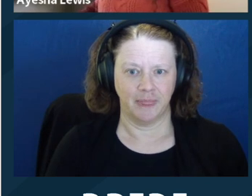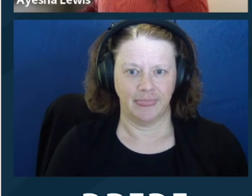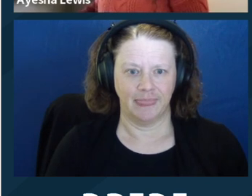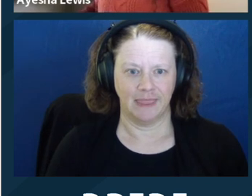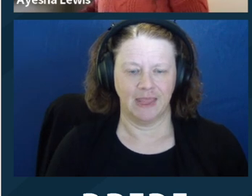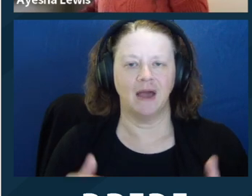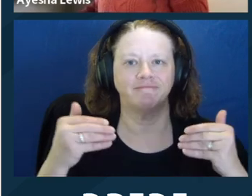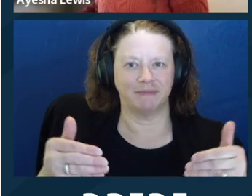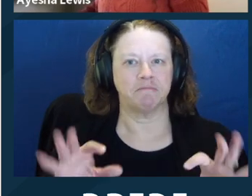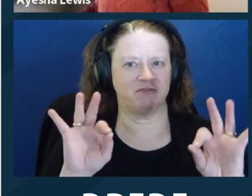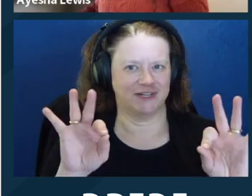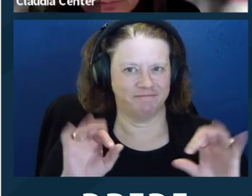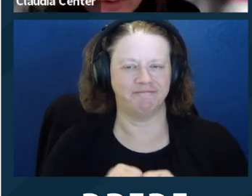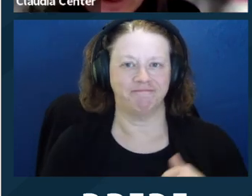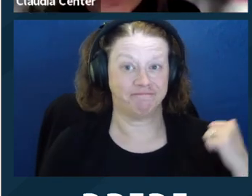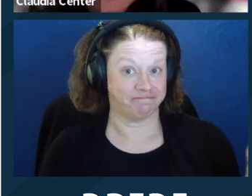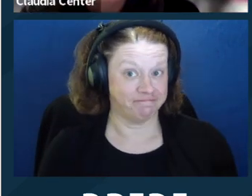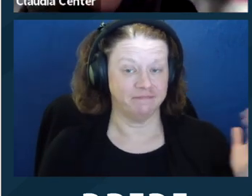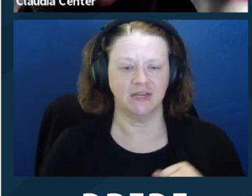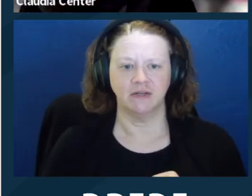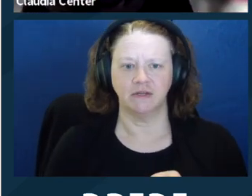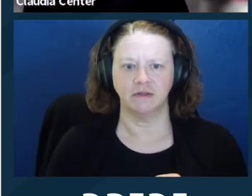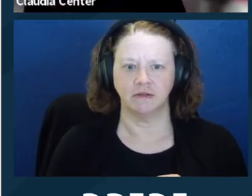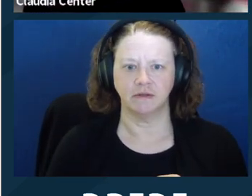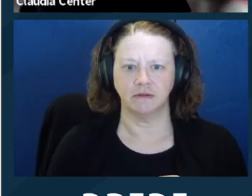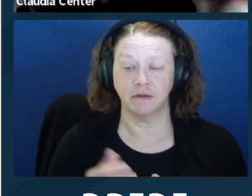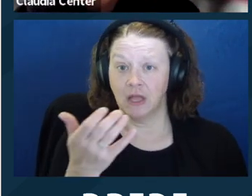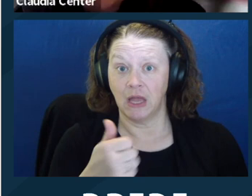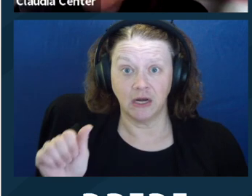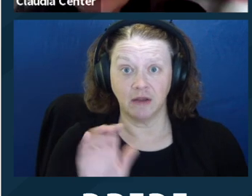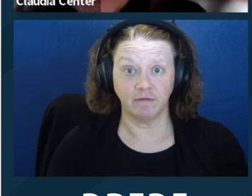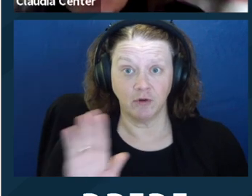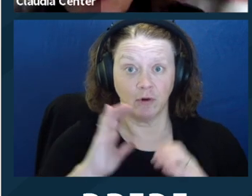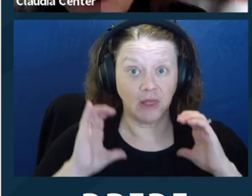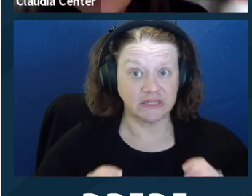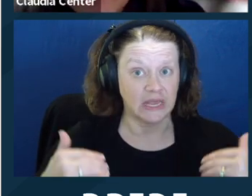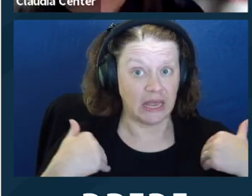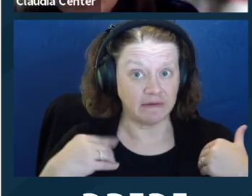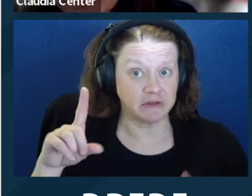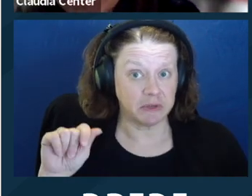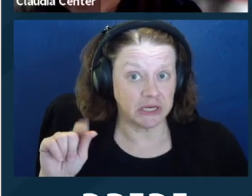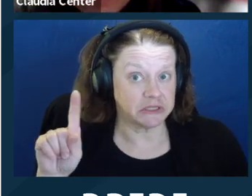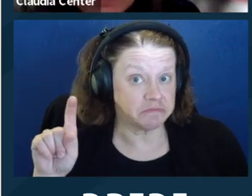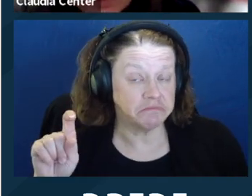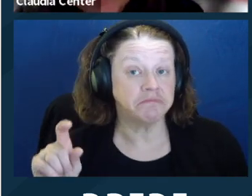so you need to go forward. Okay. So do any of your clients have disabilities? Almost